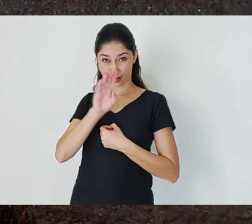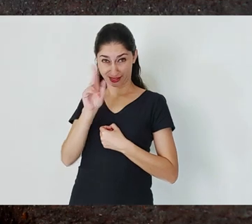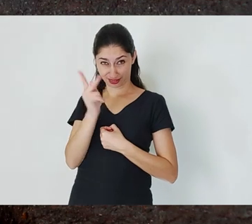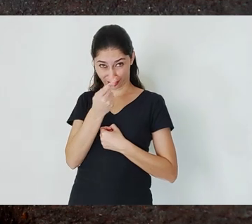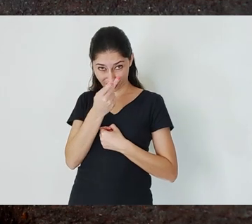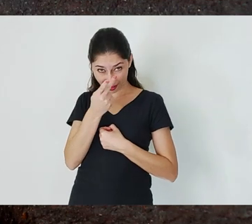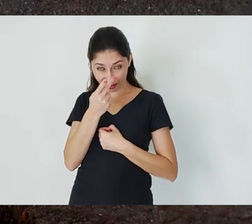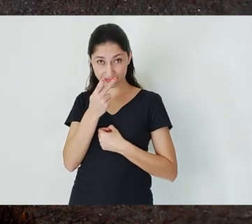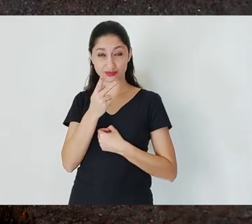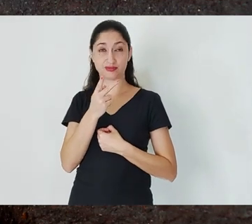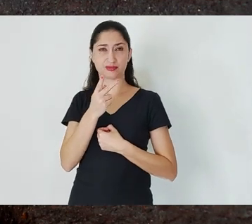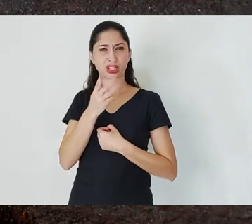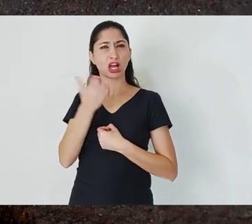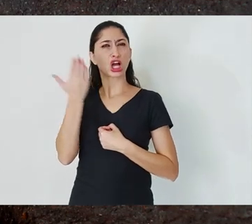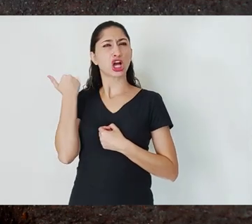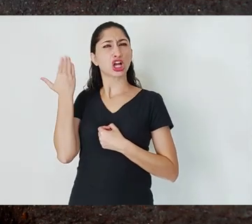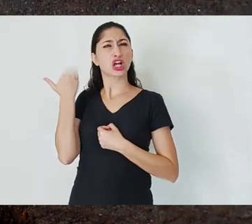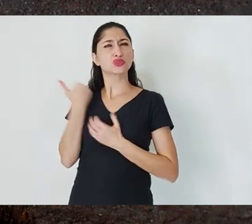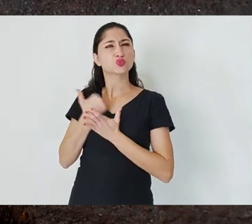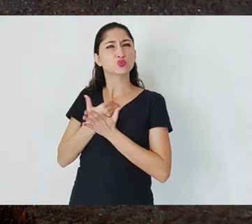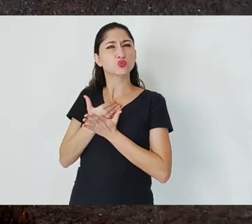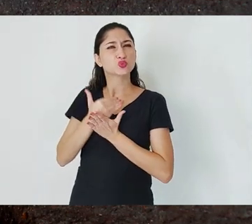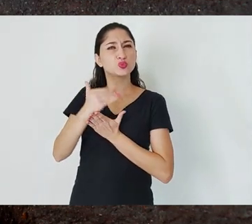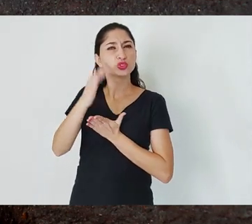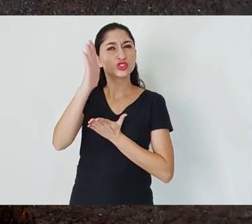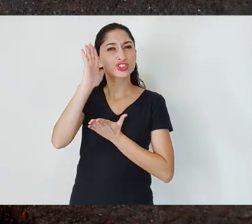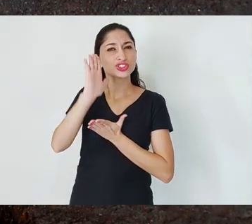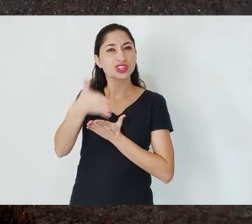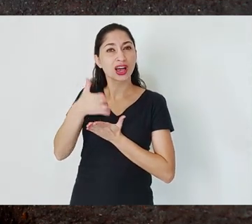from the very beginning,